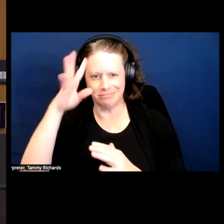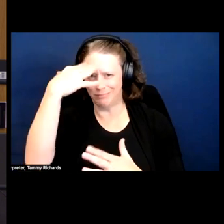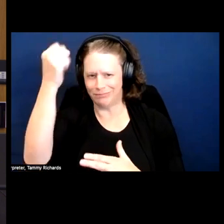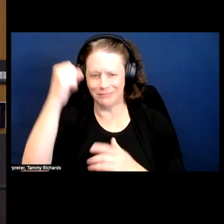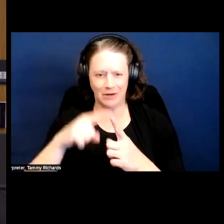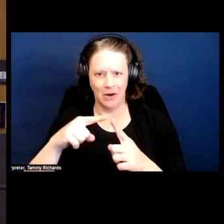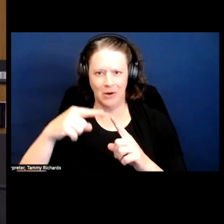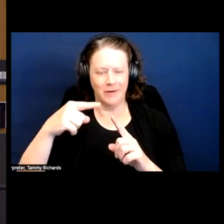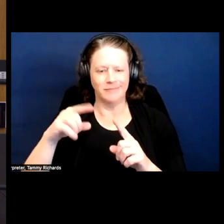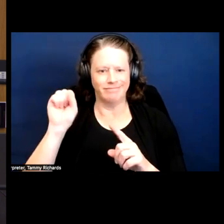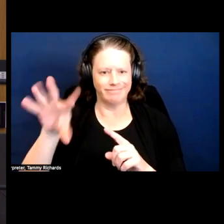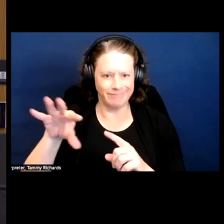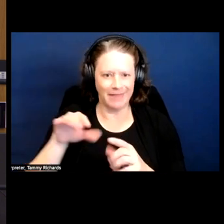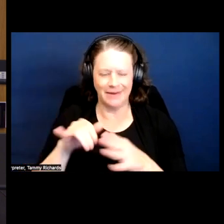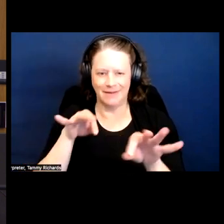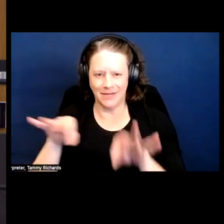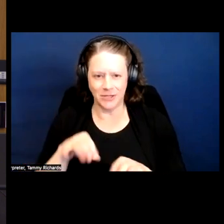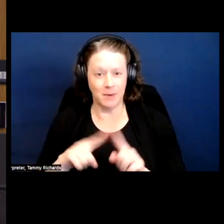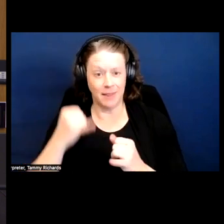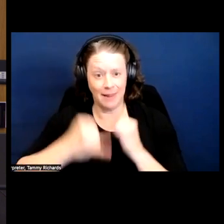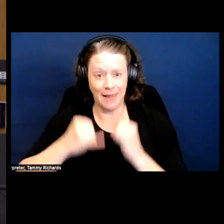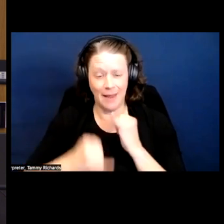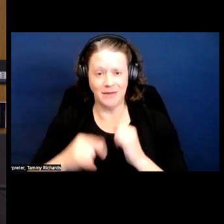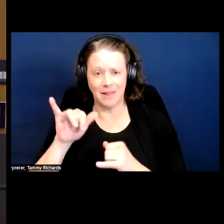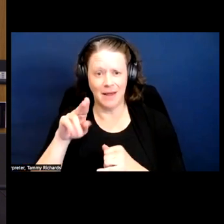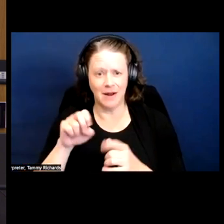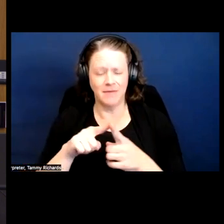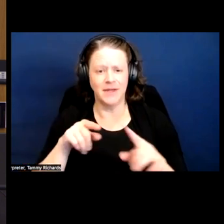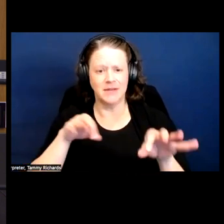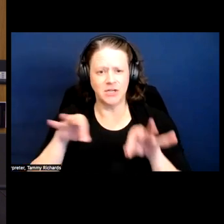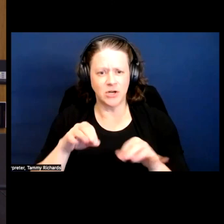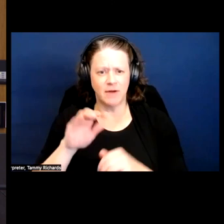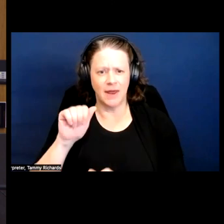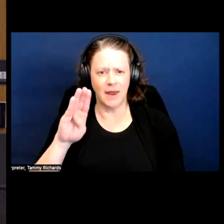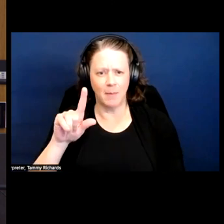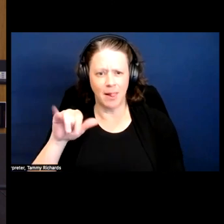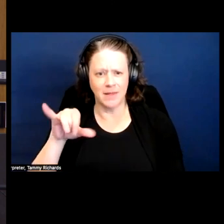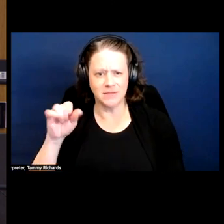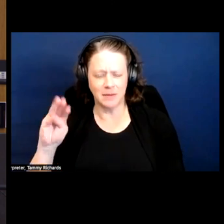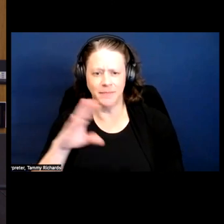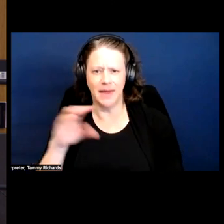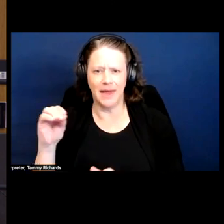won't be reading it for you, but the last line of the definition of ableism and engages